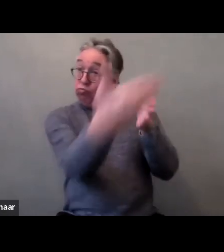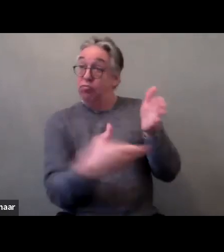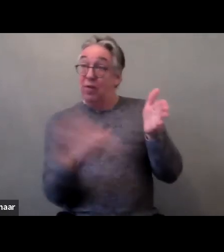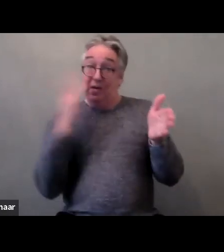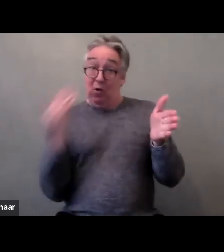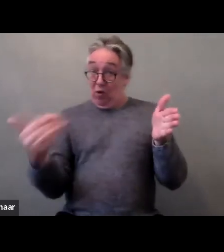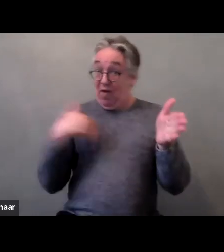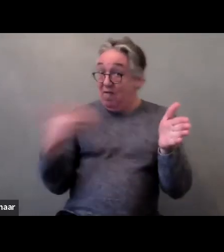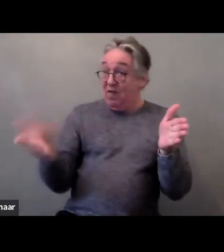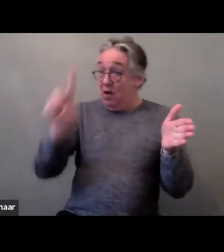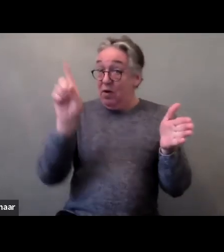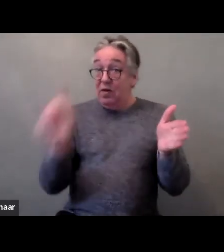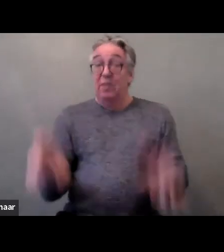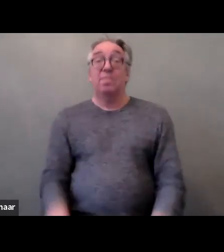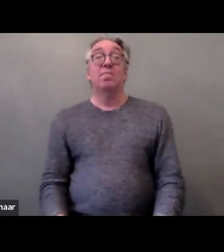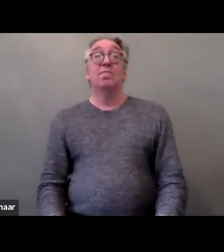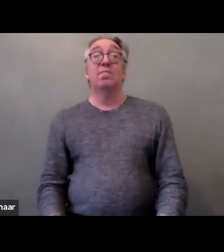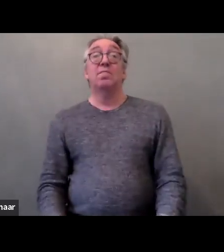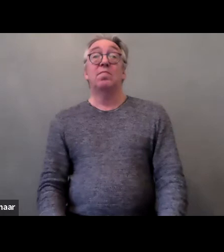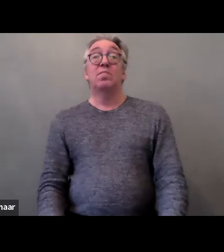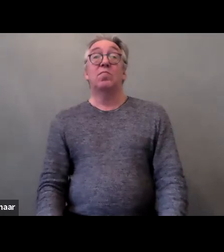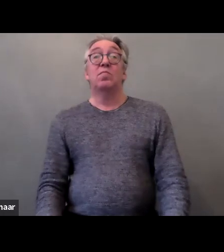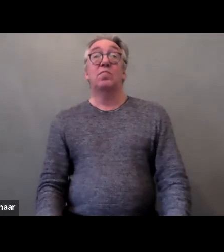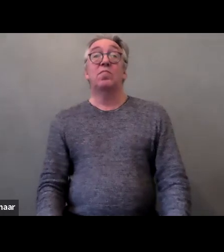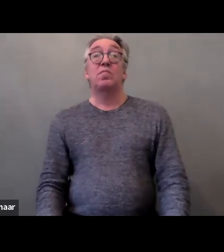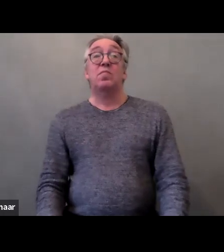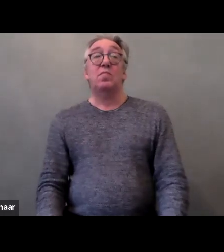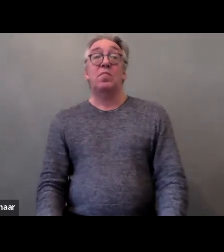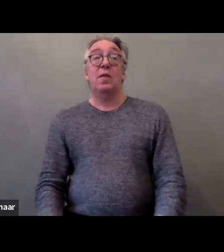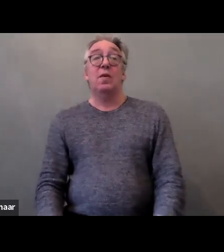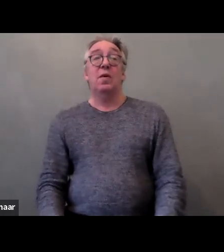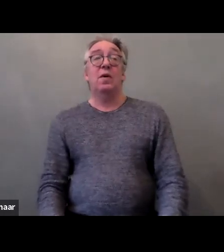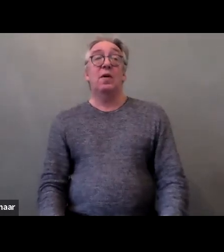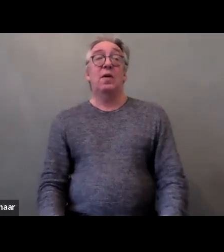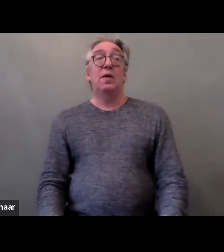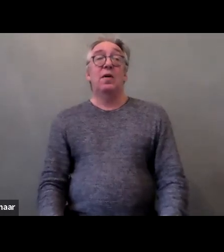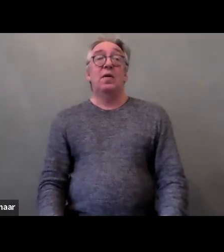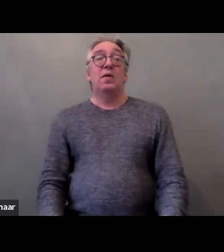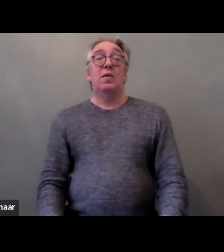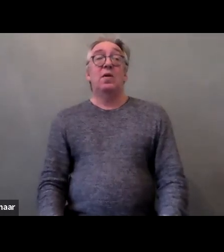So, we also used these in different countries, so we first tested them in the Netherlands,